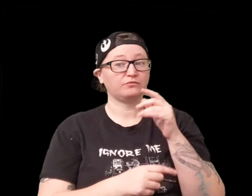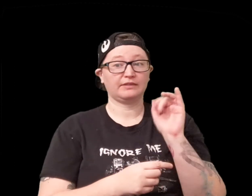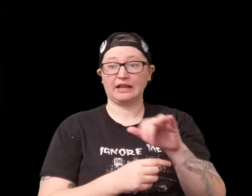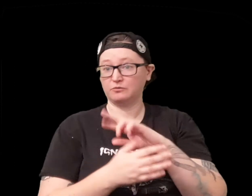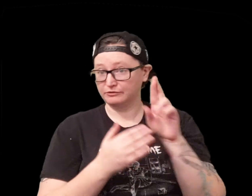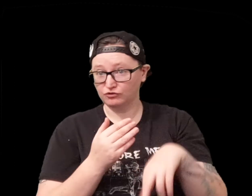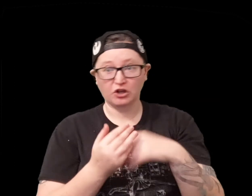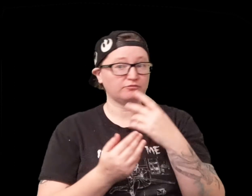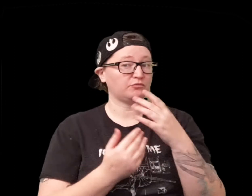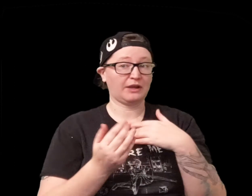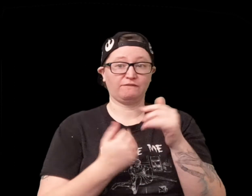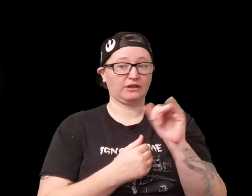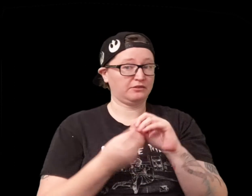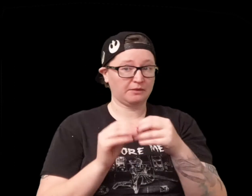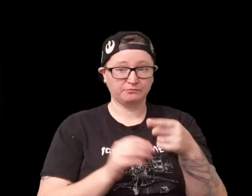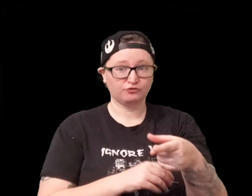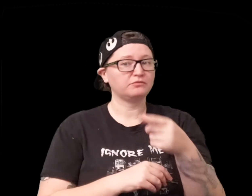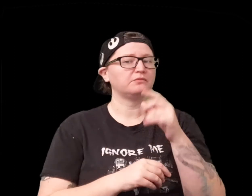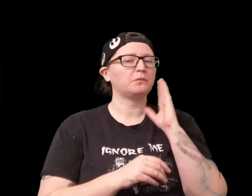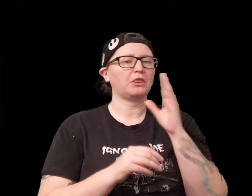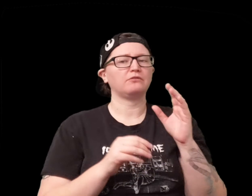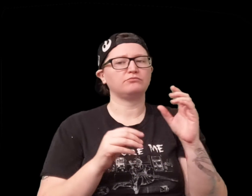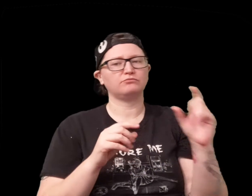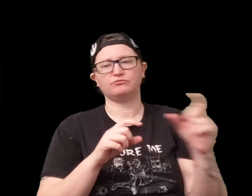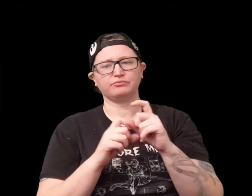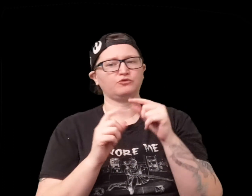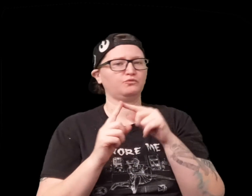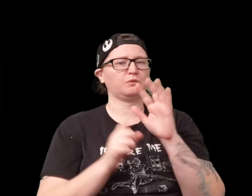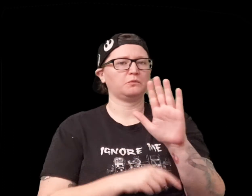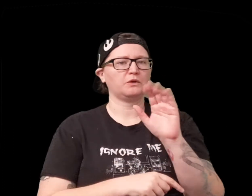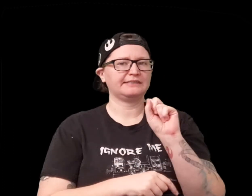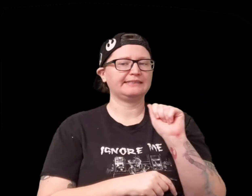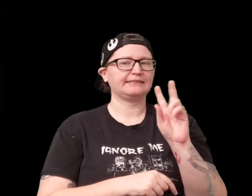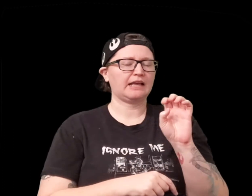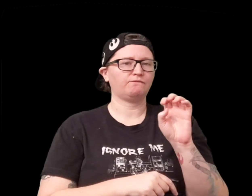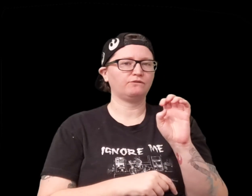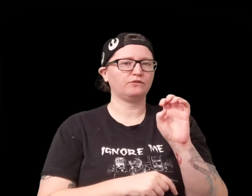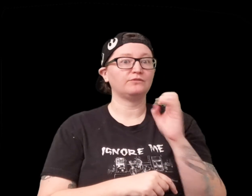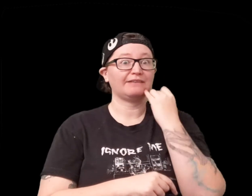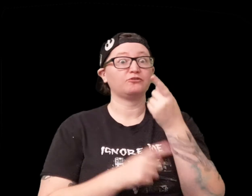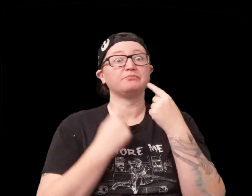and you roll and then whatever the result is that number you will take that and add that to your